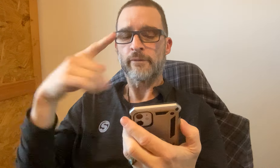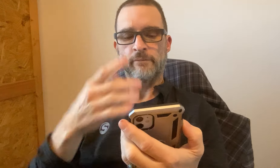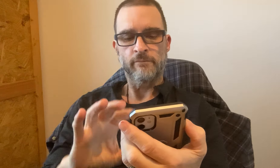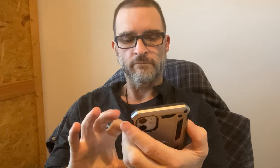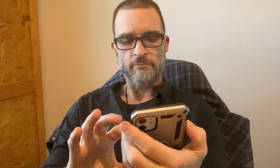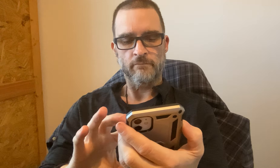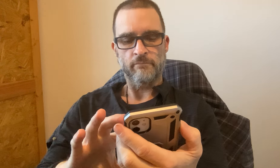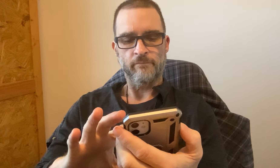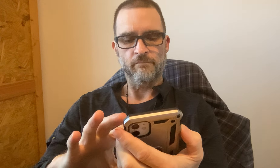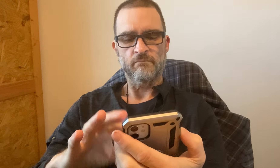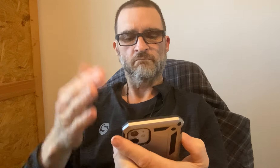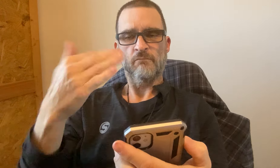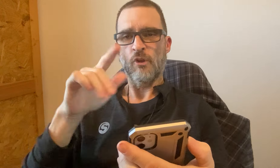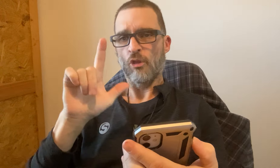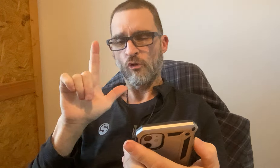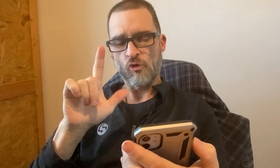In your family, how many people want that size.